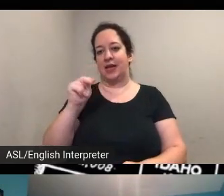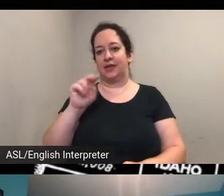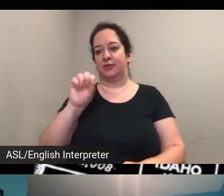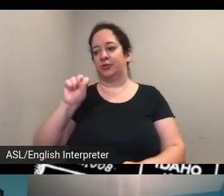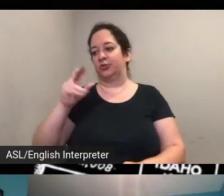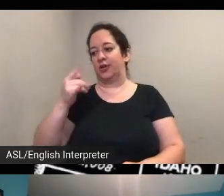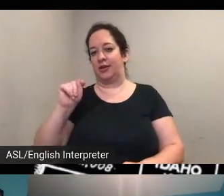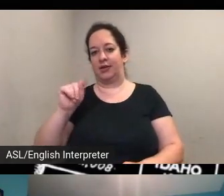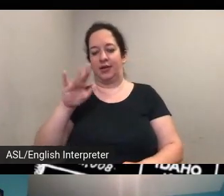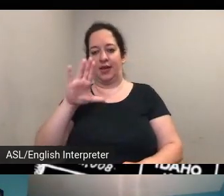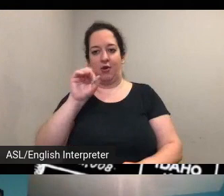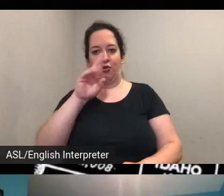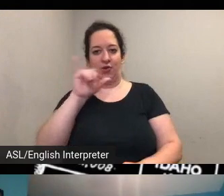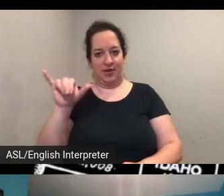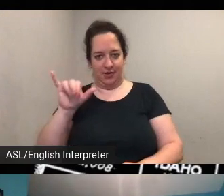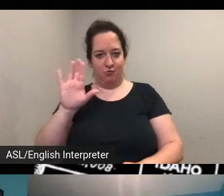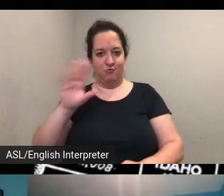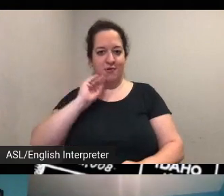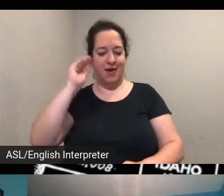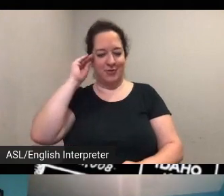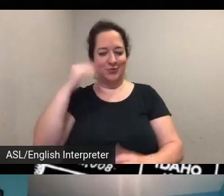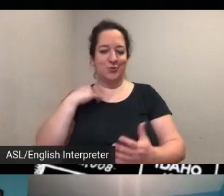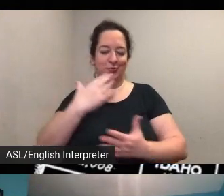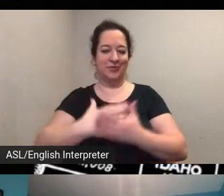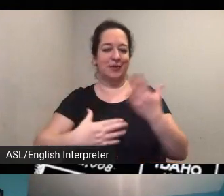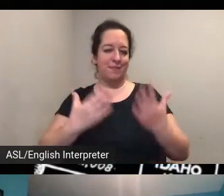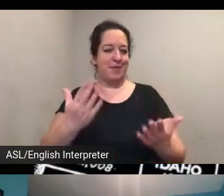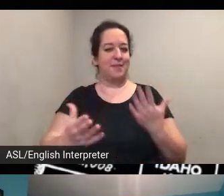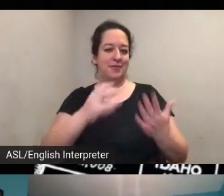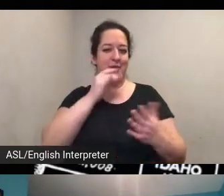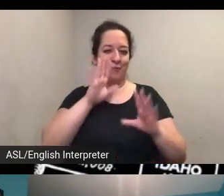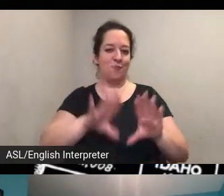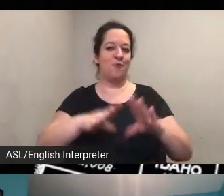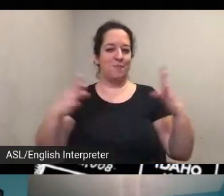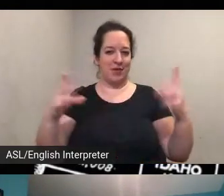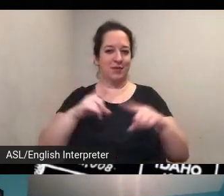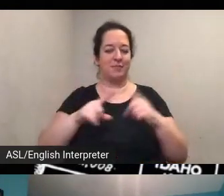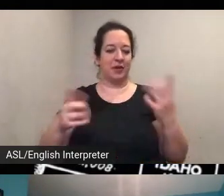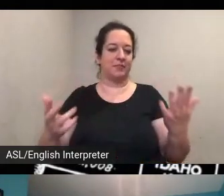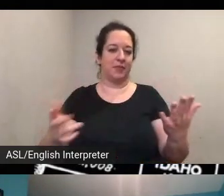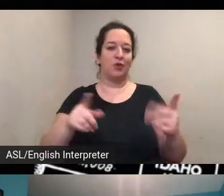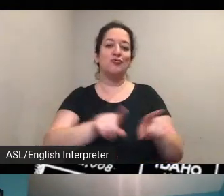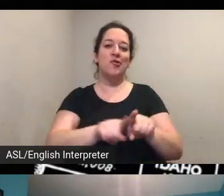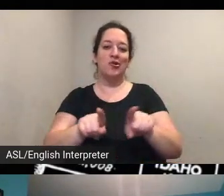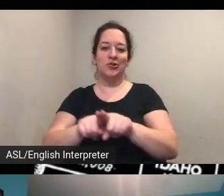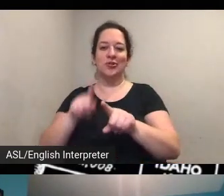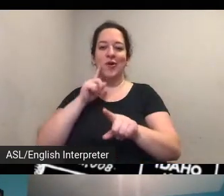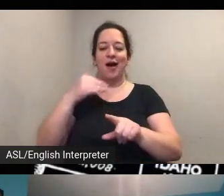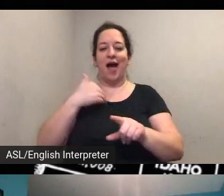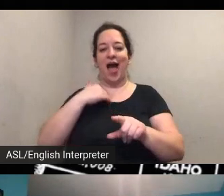there's a few others so i know some may or may not be open um and then there's also a plaque in um